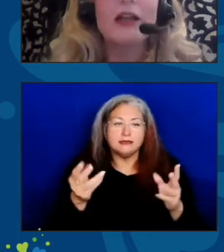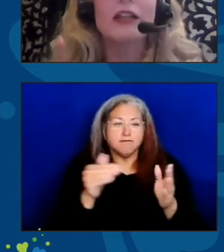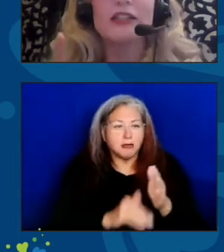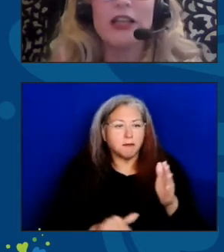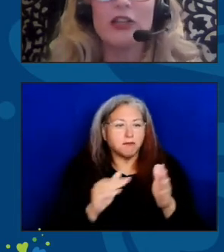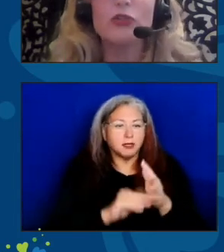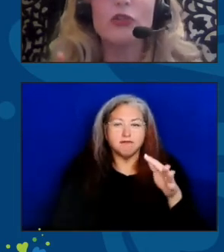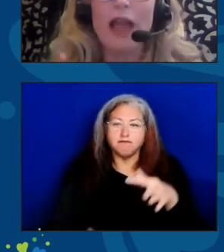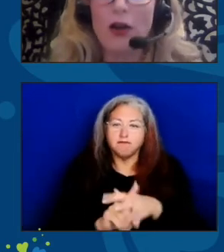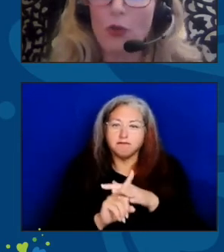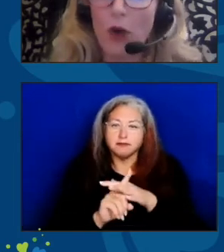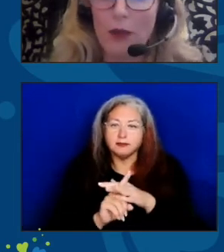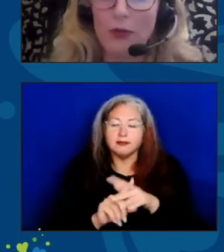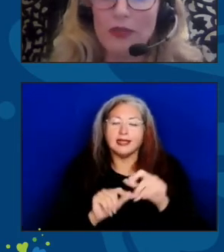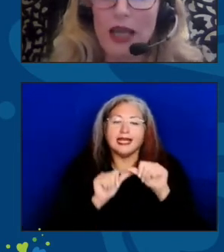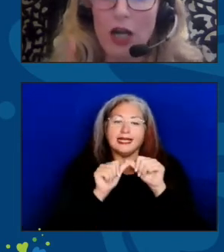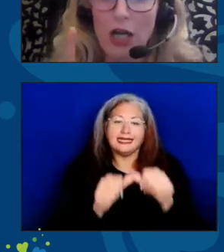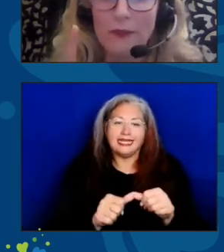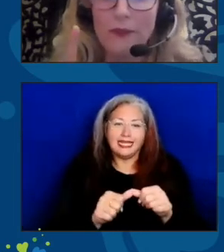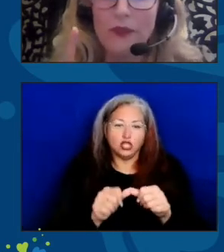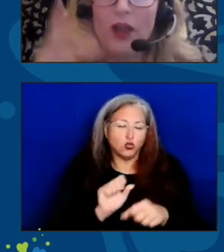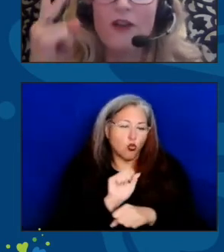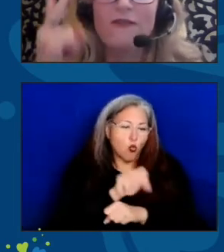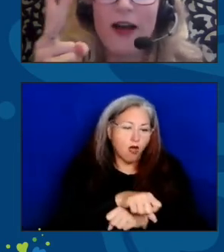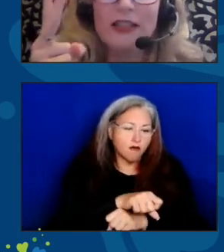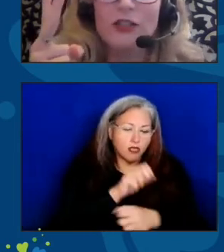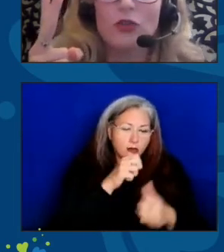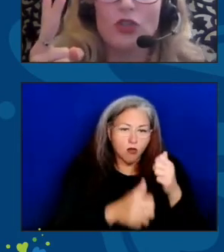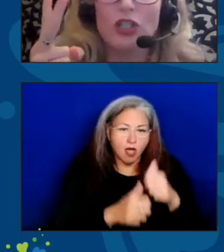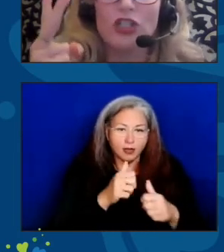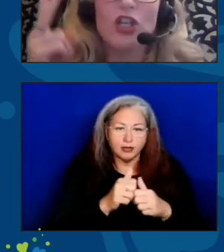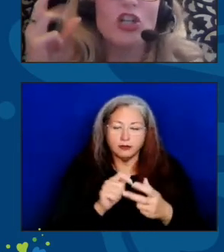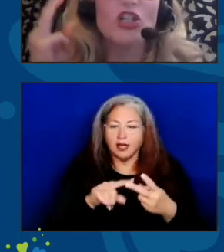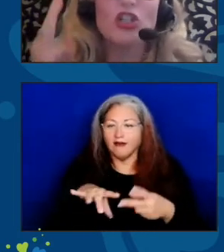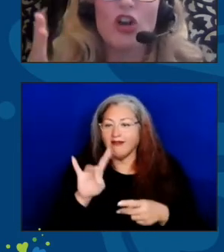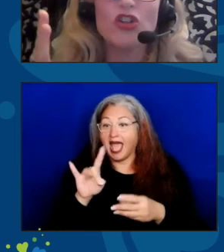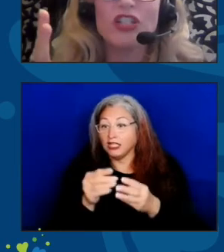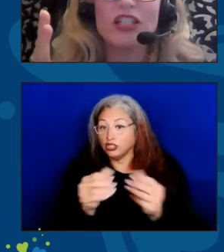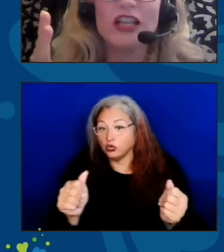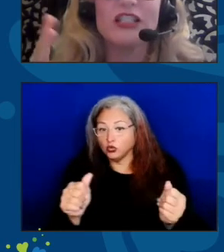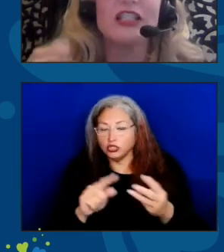Continue to tackle problems head on. Find solutions, share your successes,